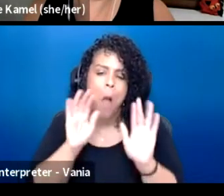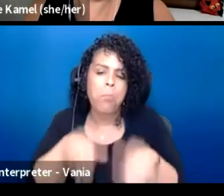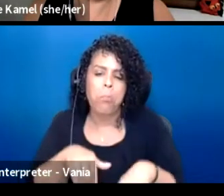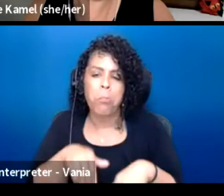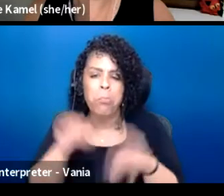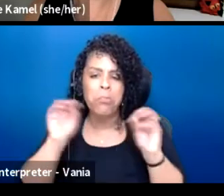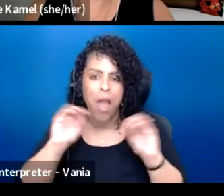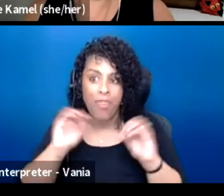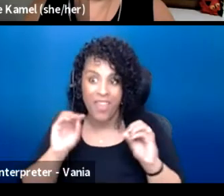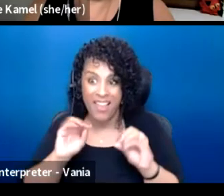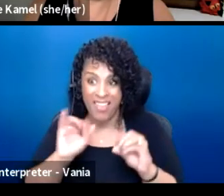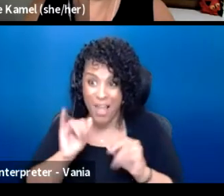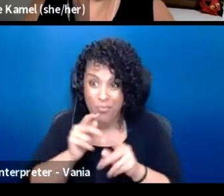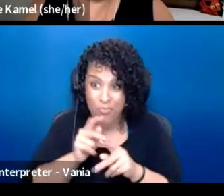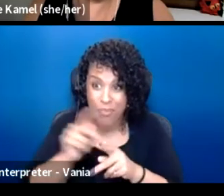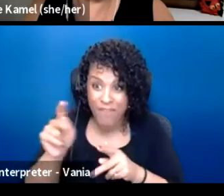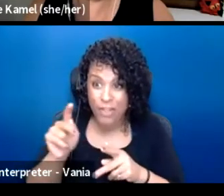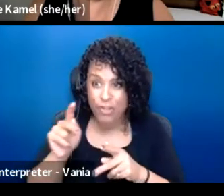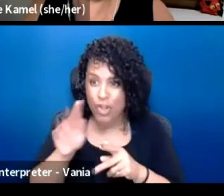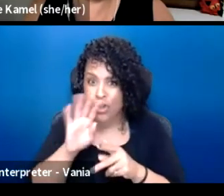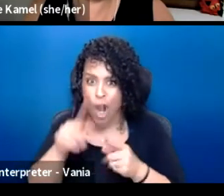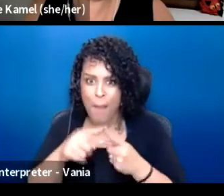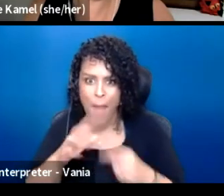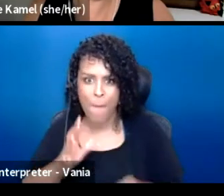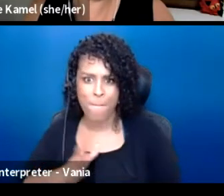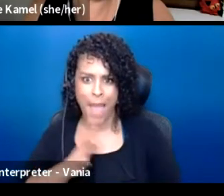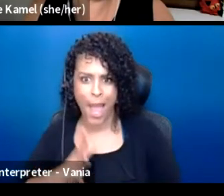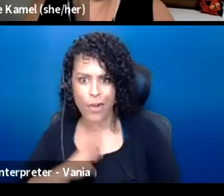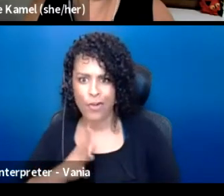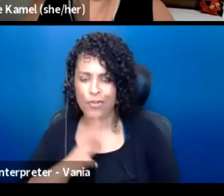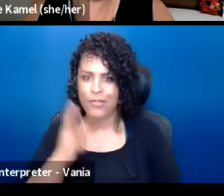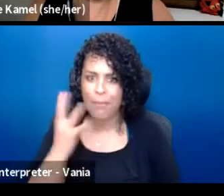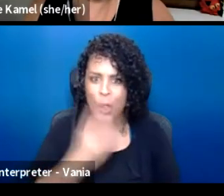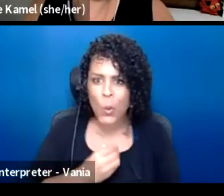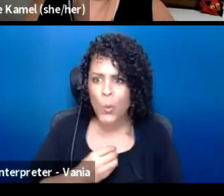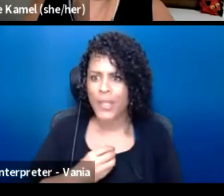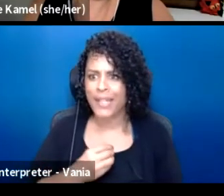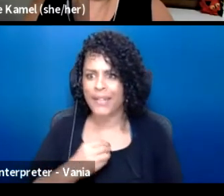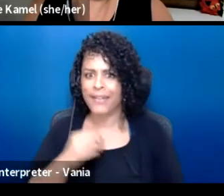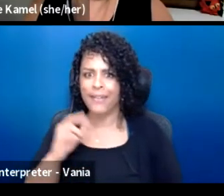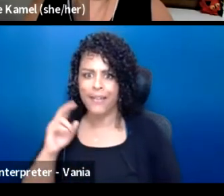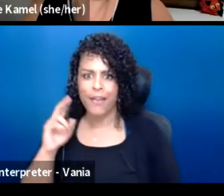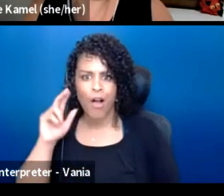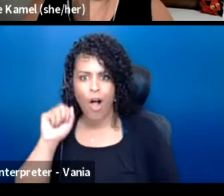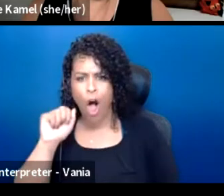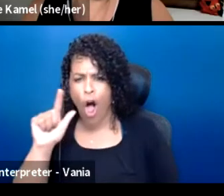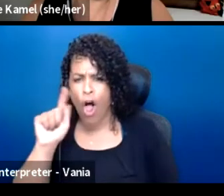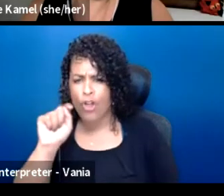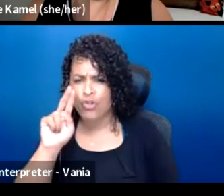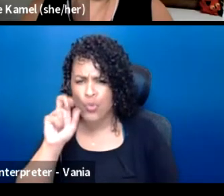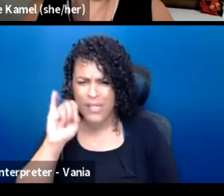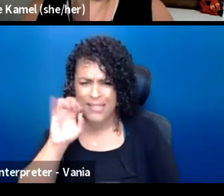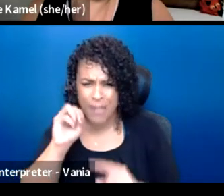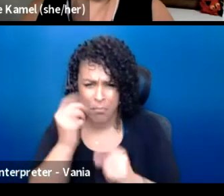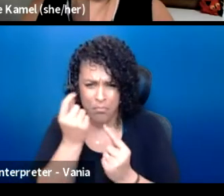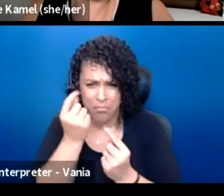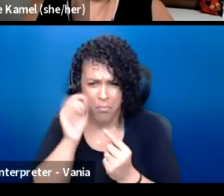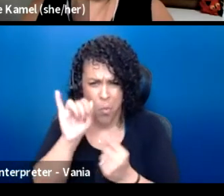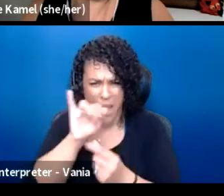But at least like competition around manners, beauty altruism, what exactly is that like that?